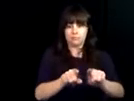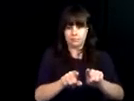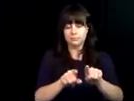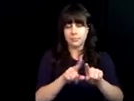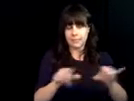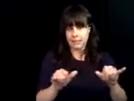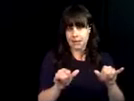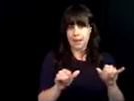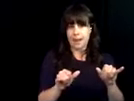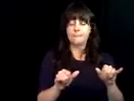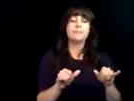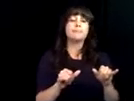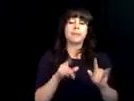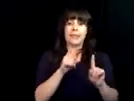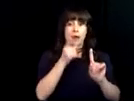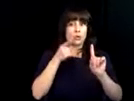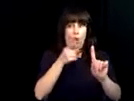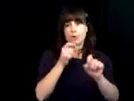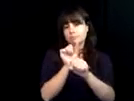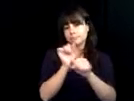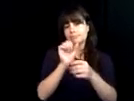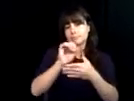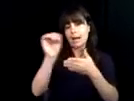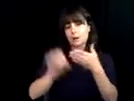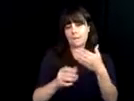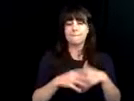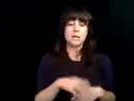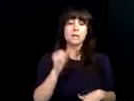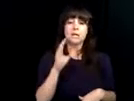career readiness that run consecutively. The end goal